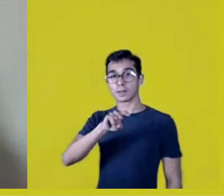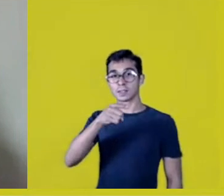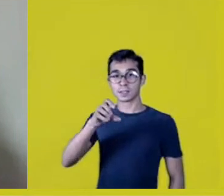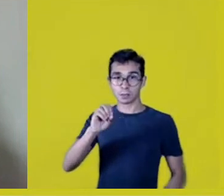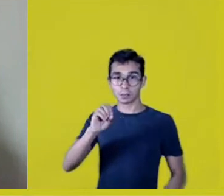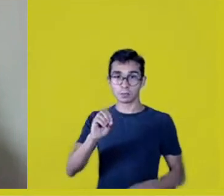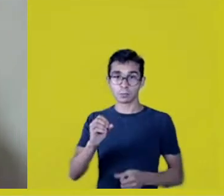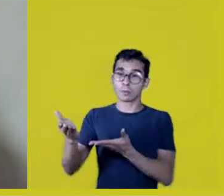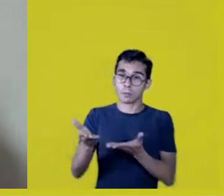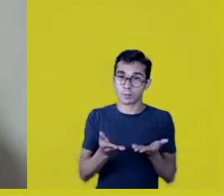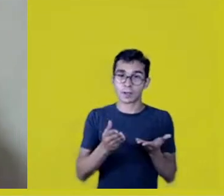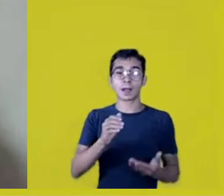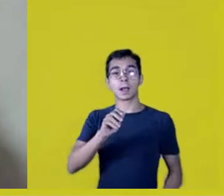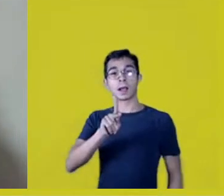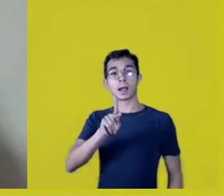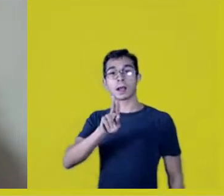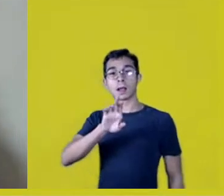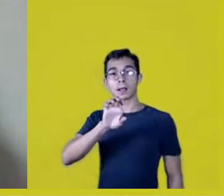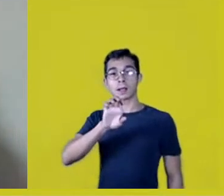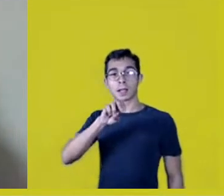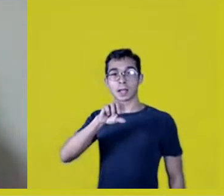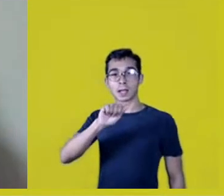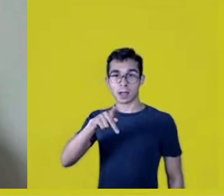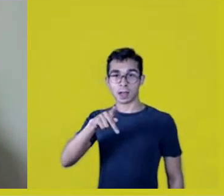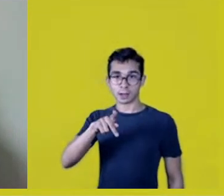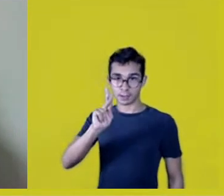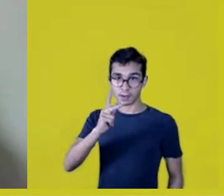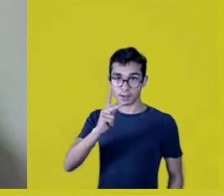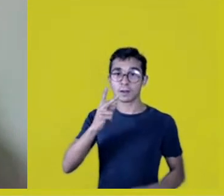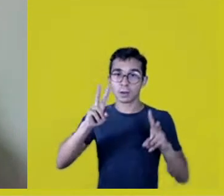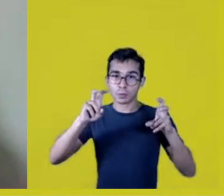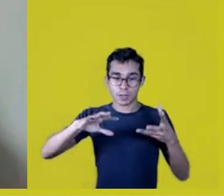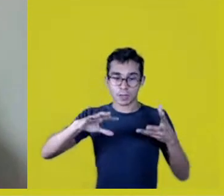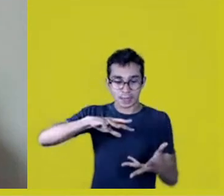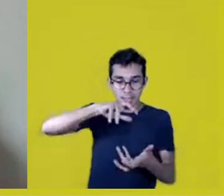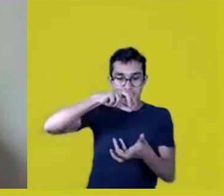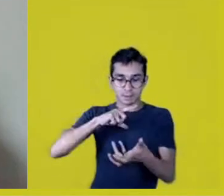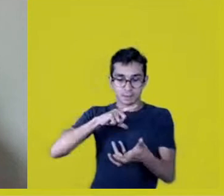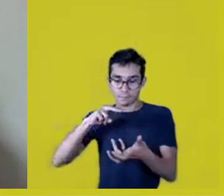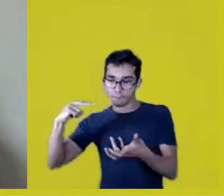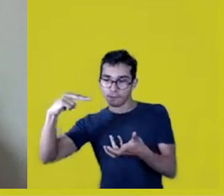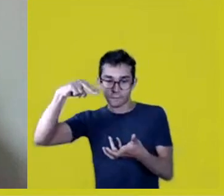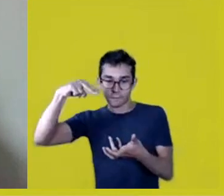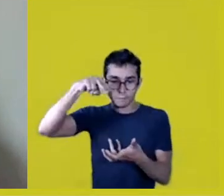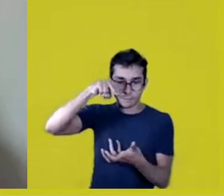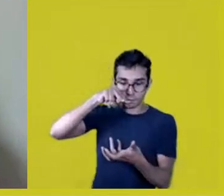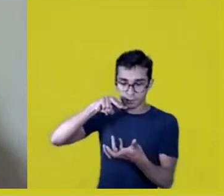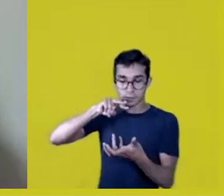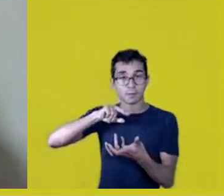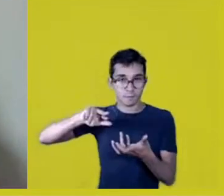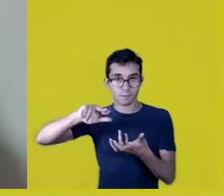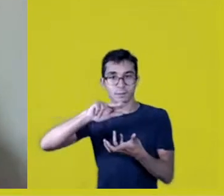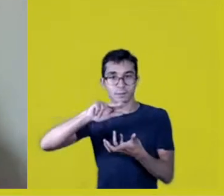So, actually, we’ll go on listening to these Native voices,